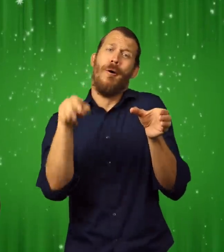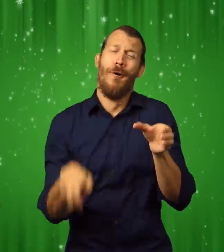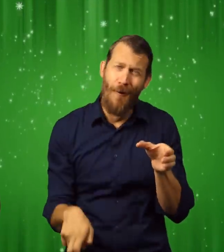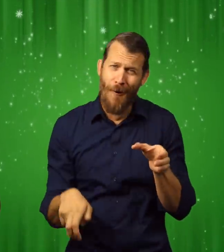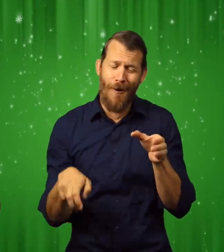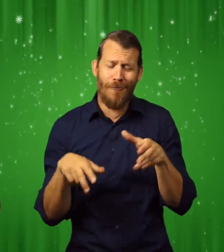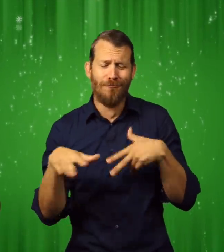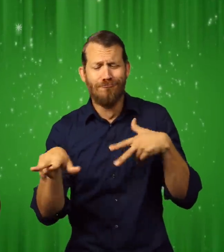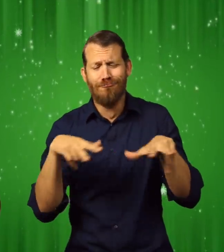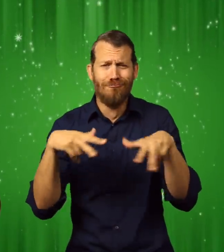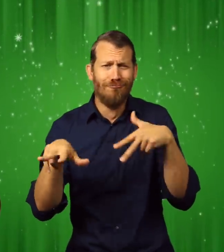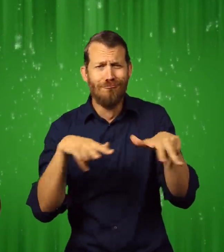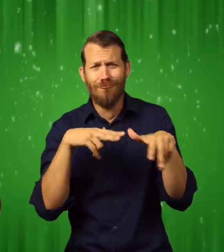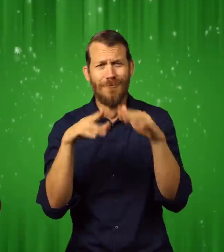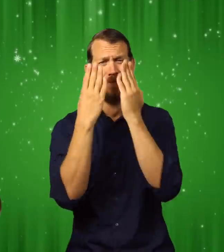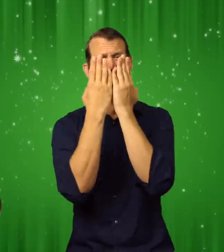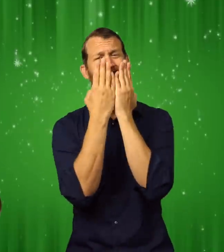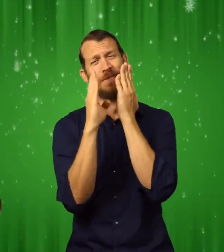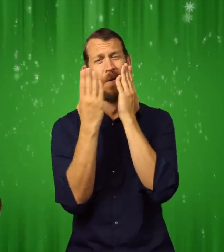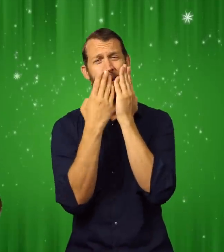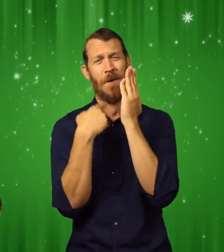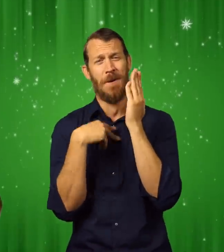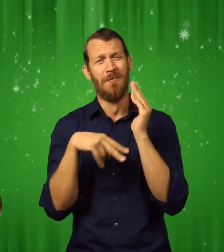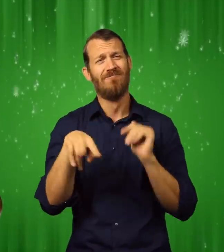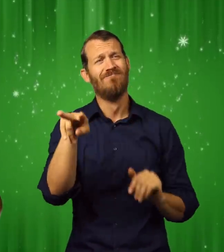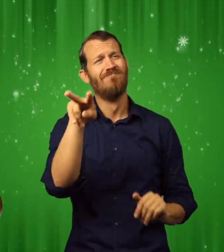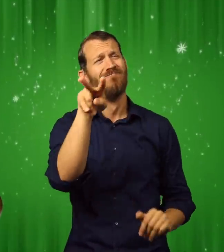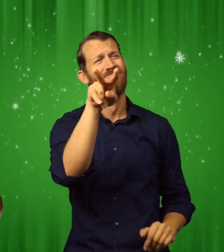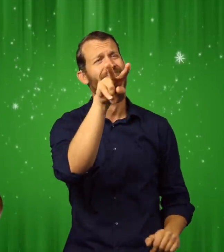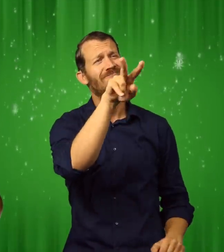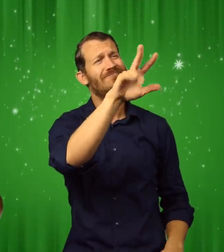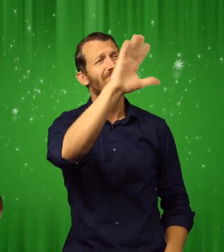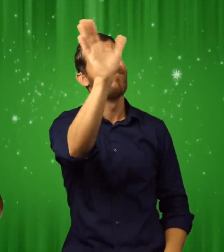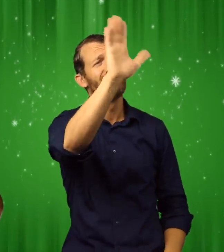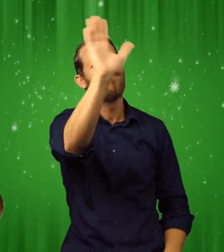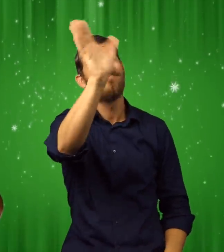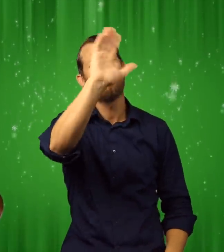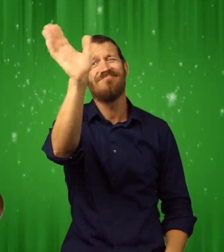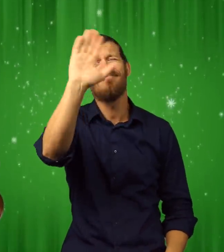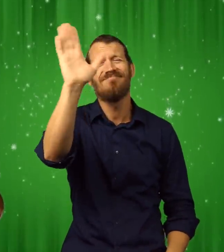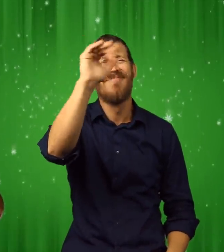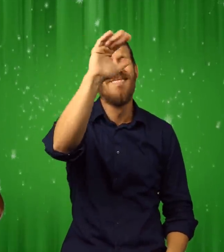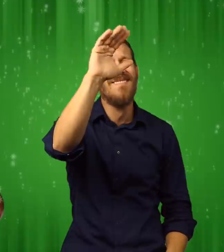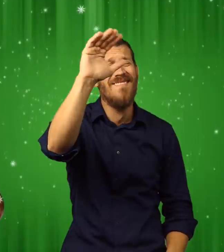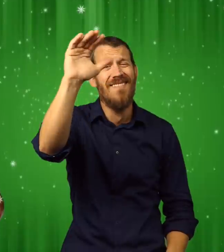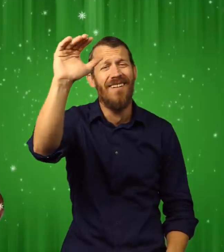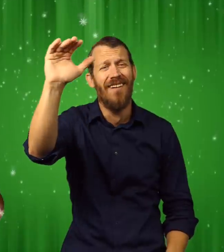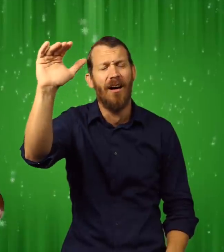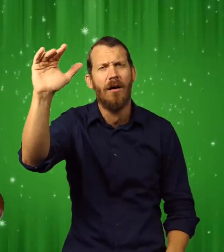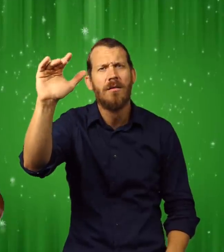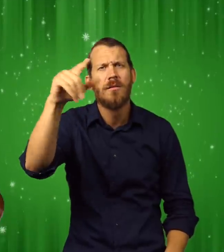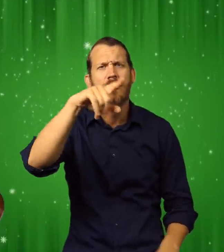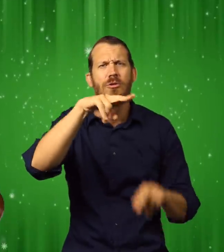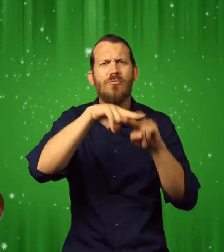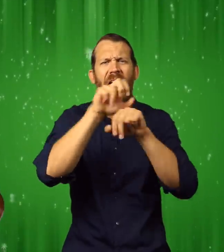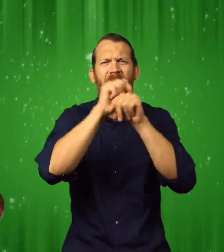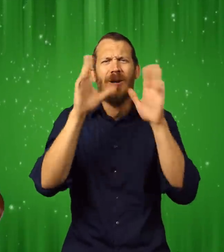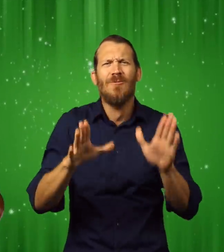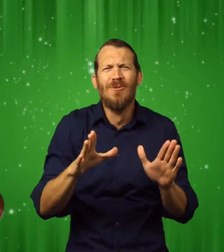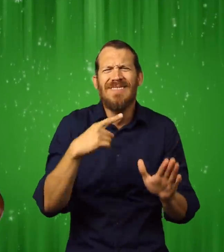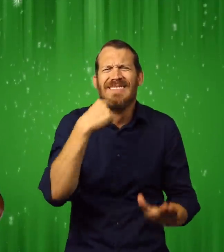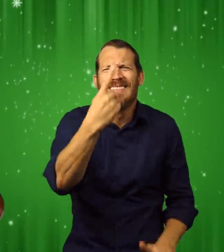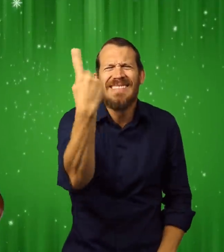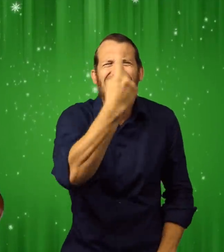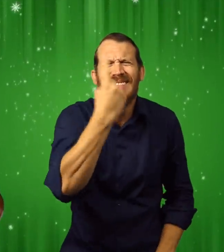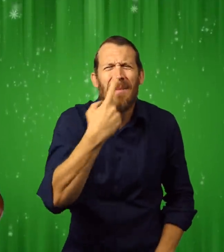The conductor said something from the moving train but I couldn't hear him.